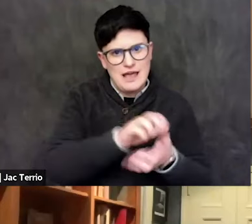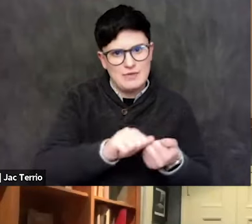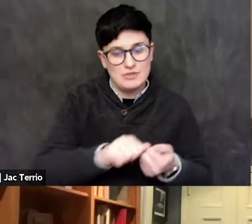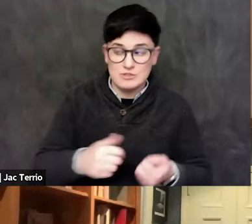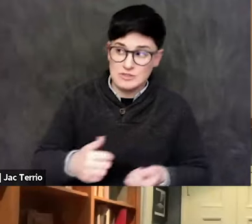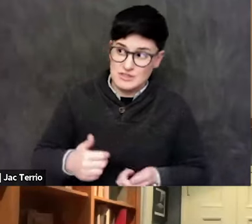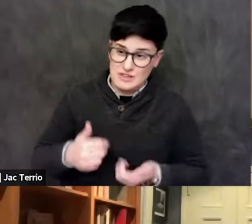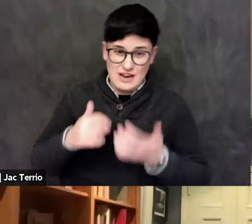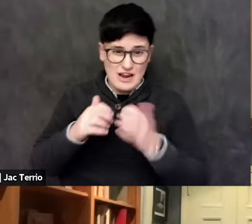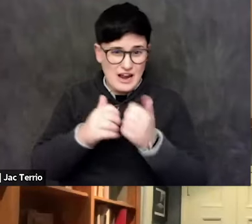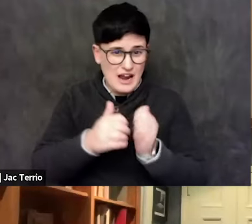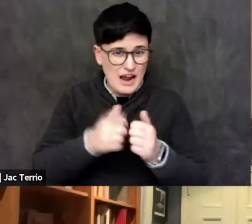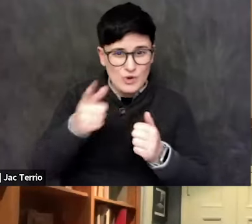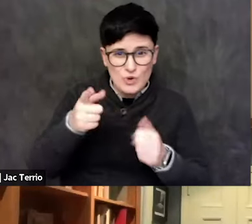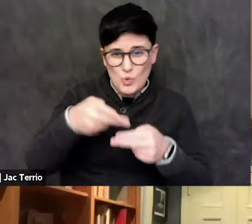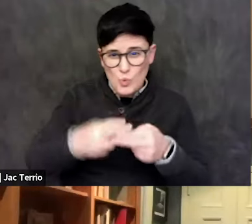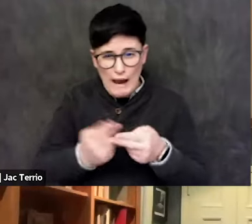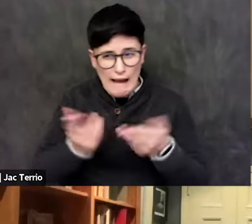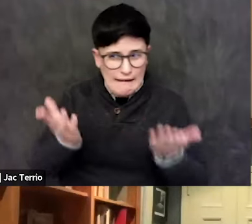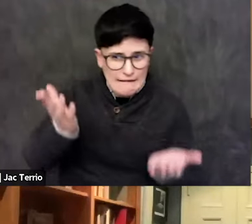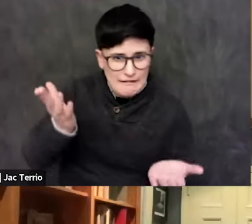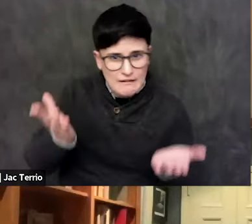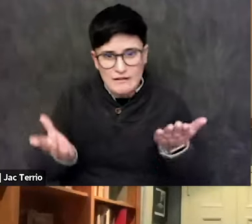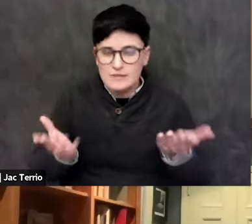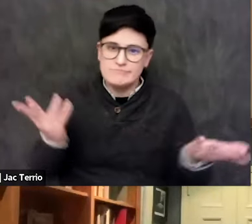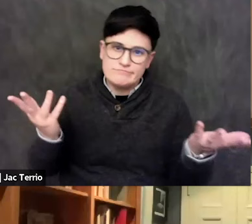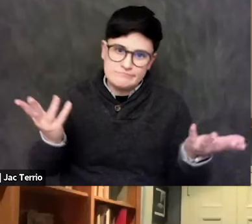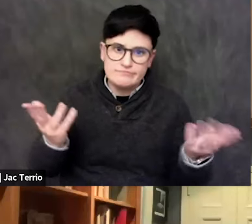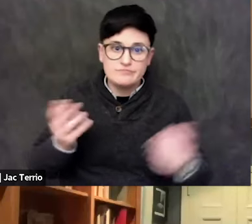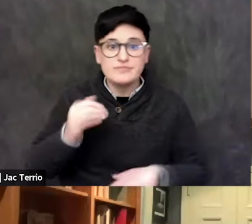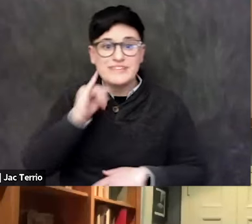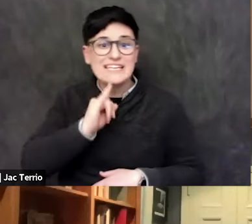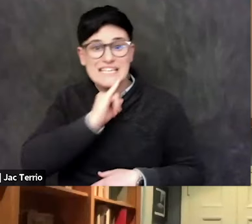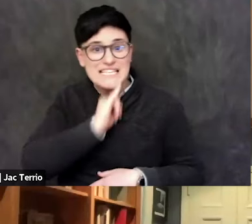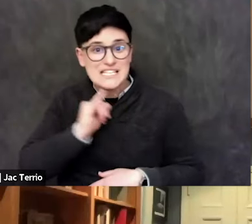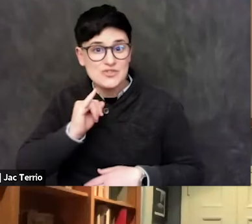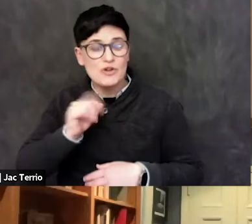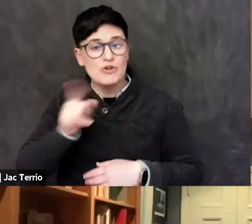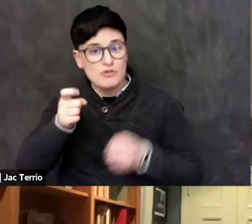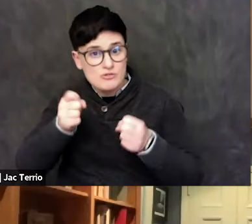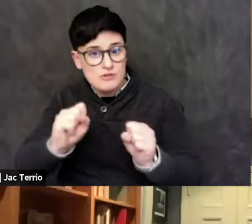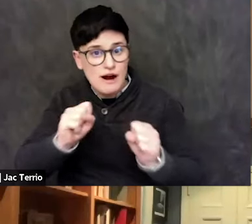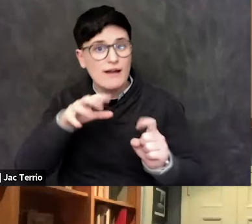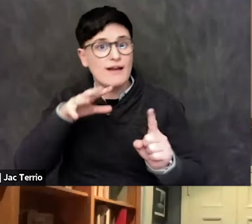So there's Israel went after commanders, but a lot of collateral damage. How many, you know?